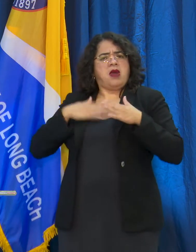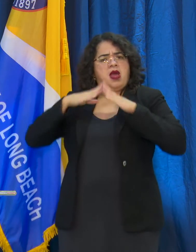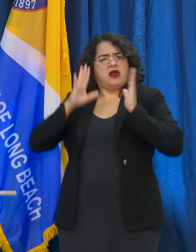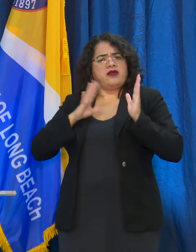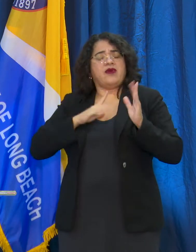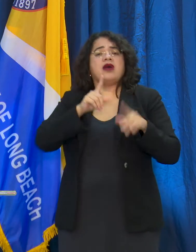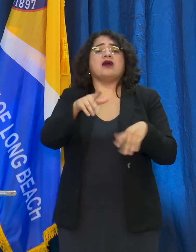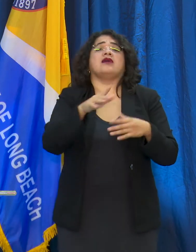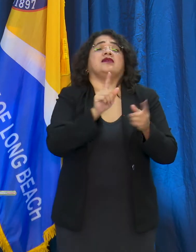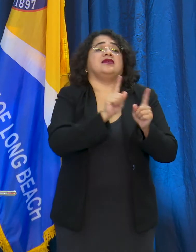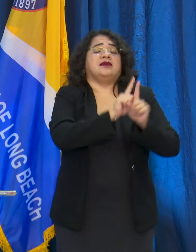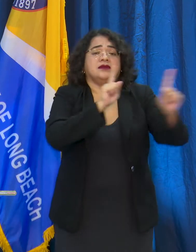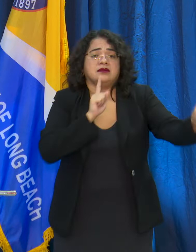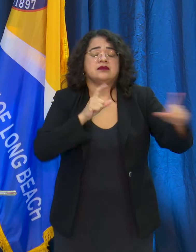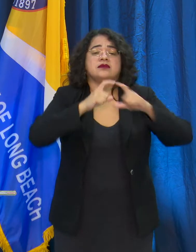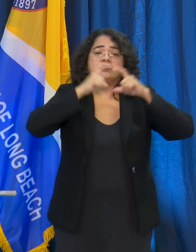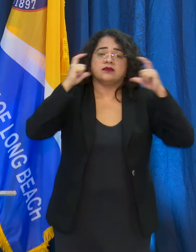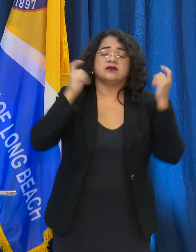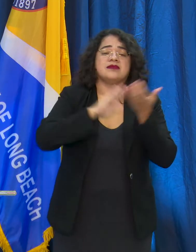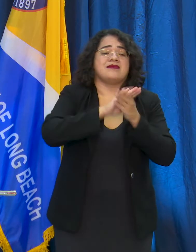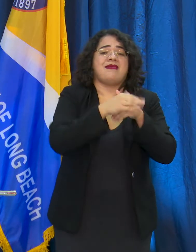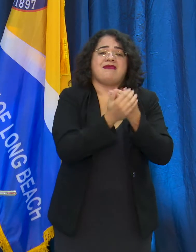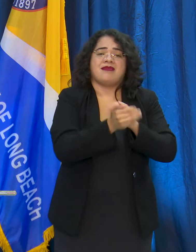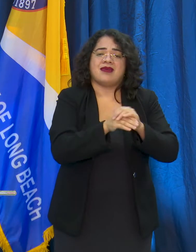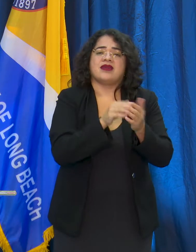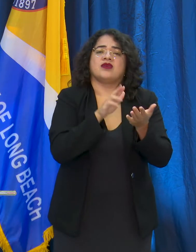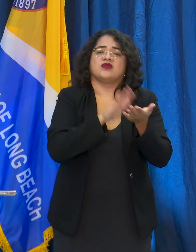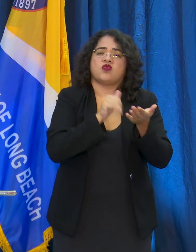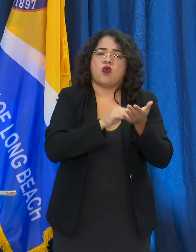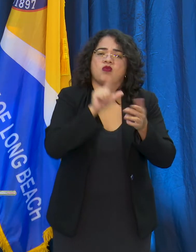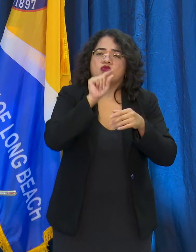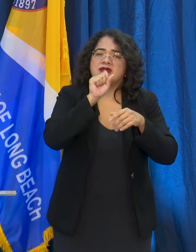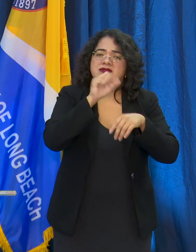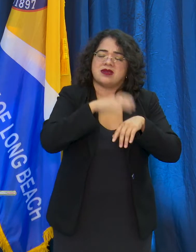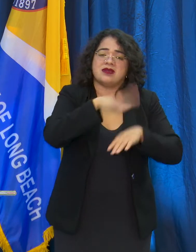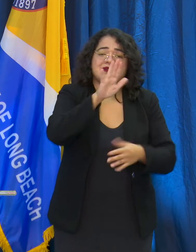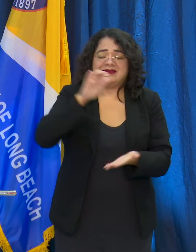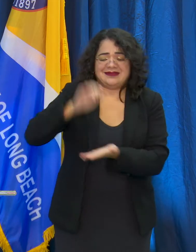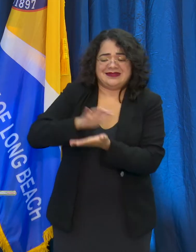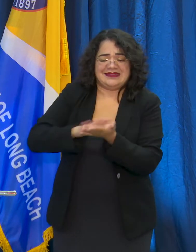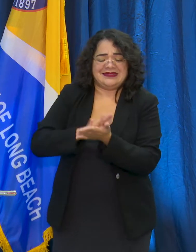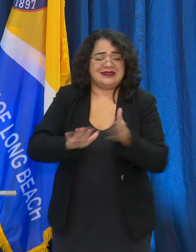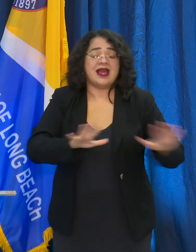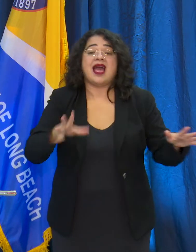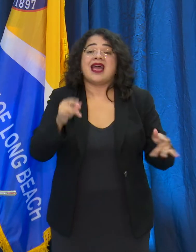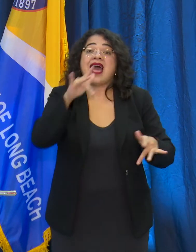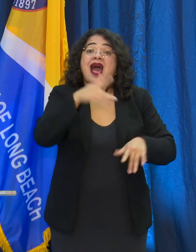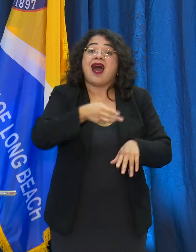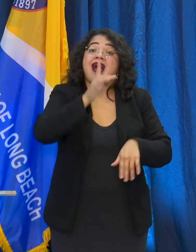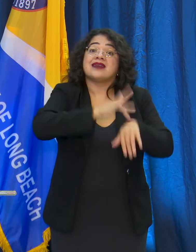make sure that you sanitize all high touch areas. If you keep six feet from each other and you both have face coverings on,